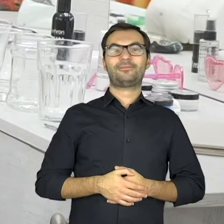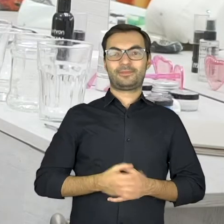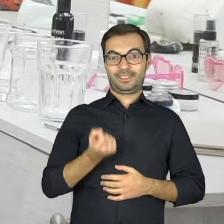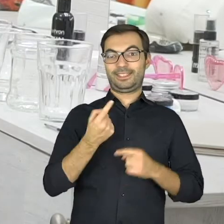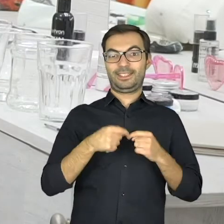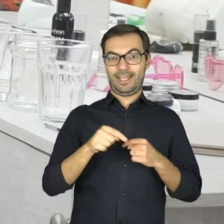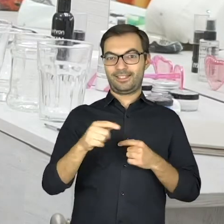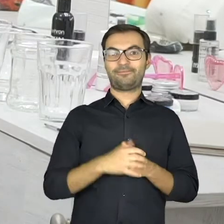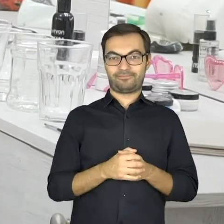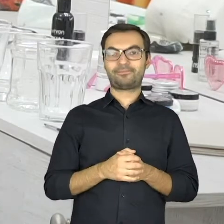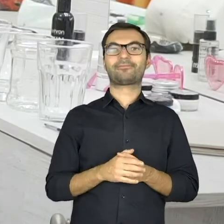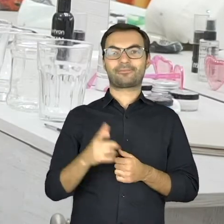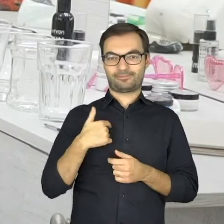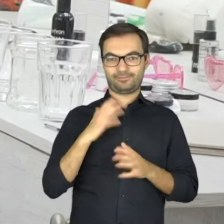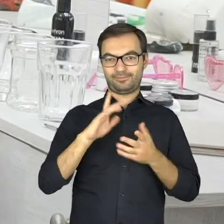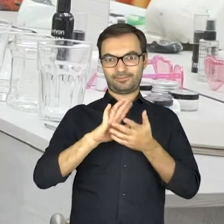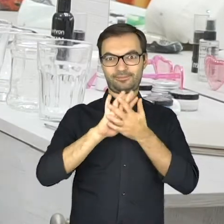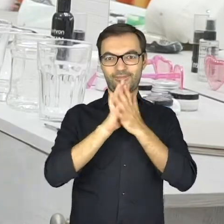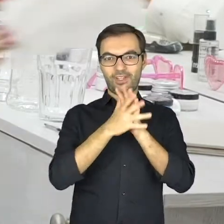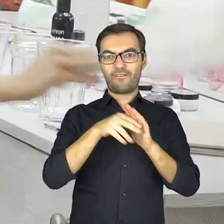in a moment I’ll become a Drop!